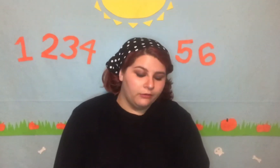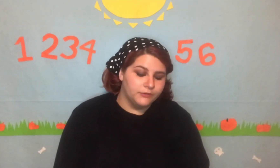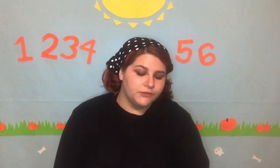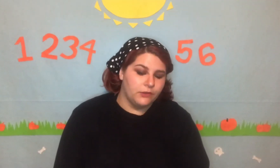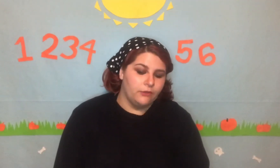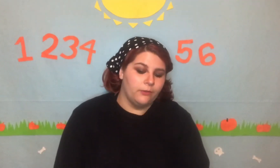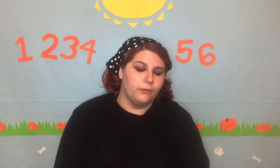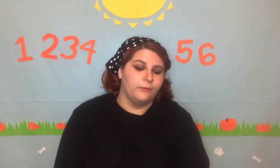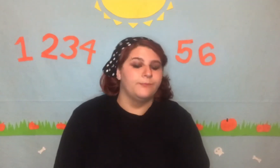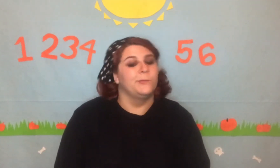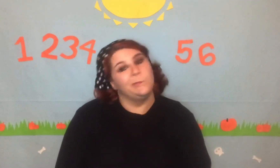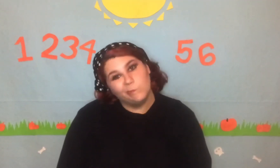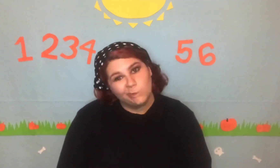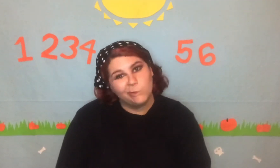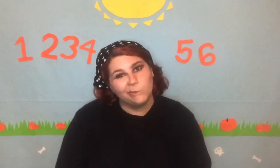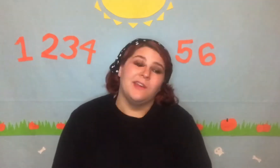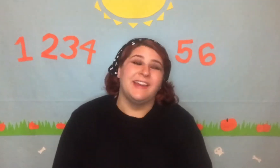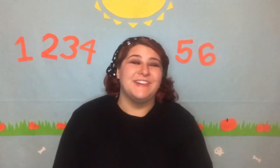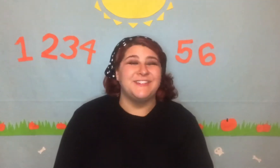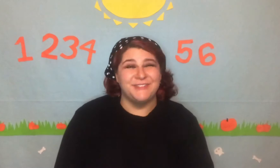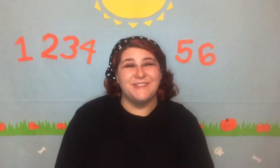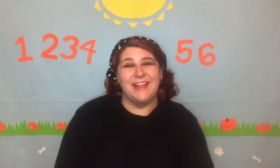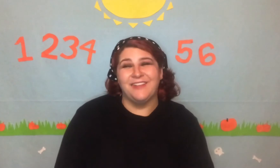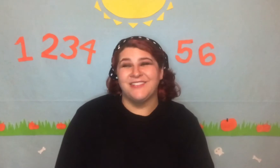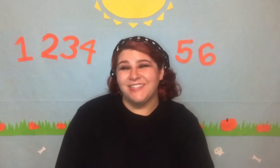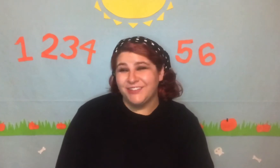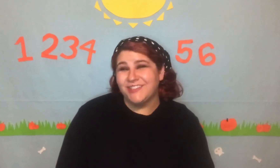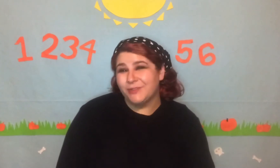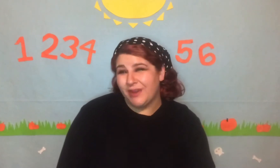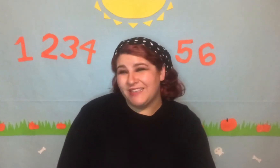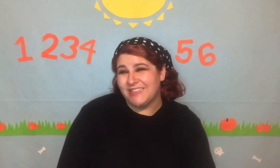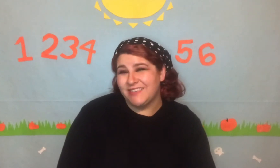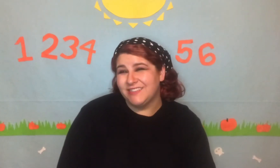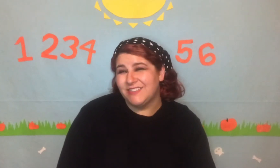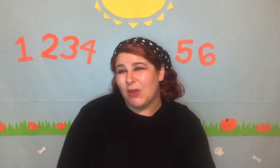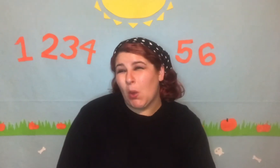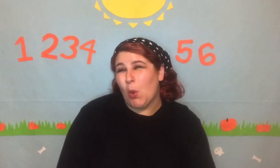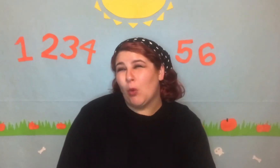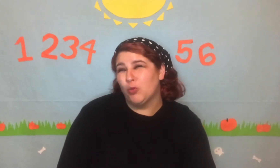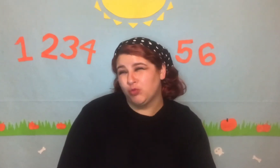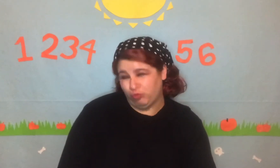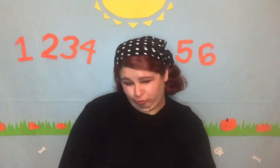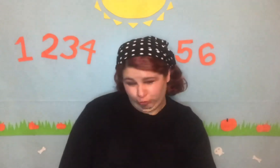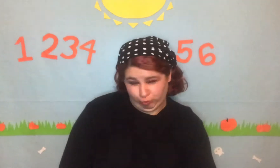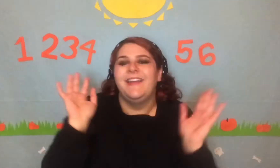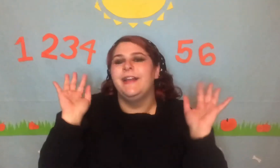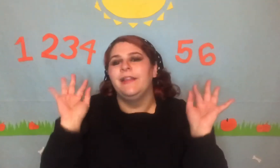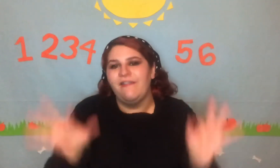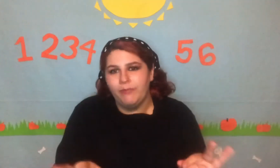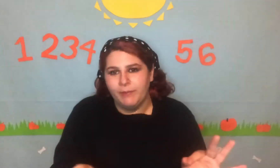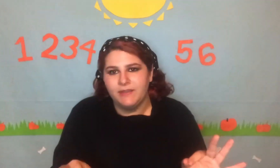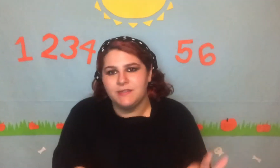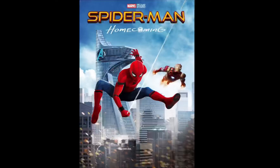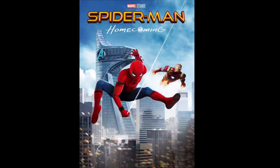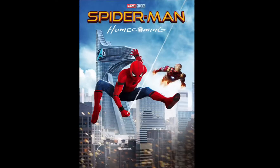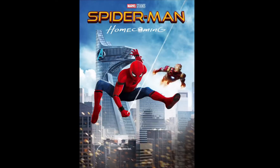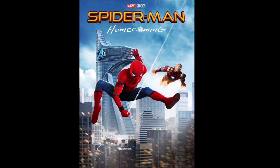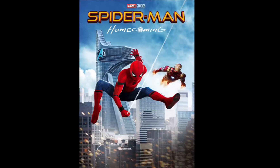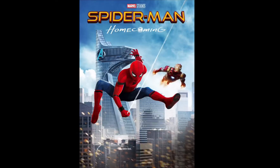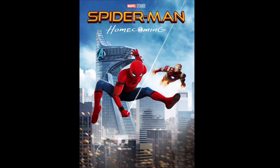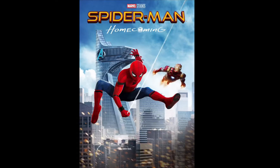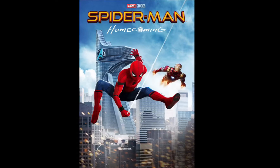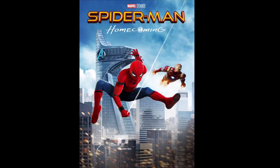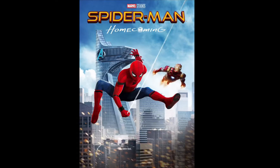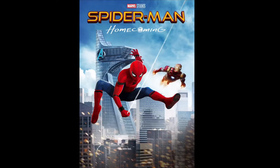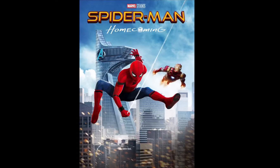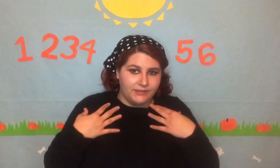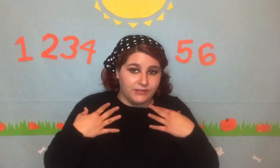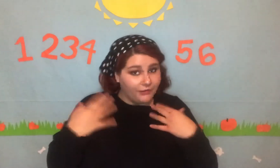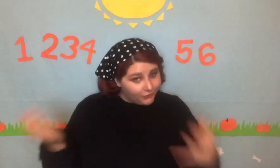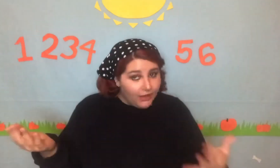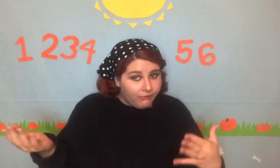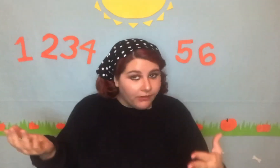so. And I do love Tilda Swinton, so. In 11th place is Spider-Man: Homecoming. It has Donald Glover in